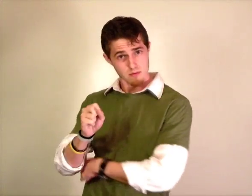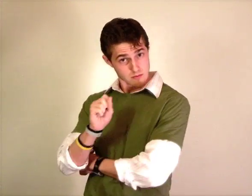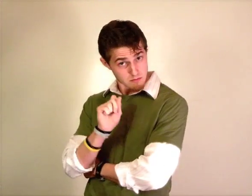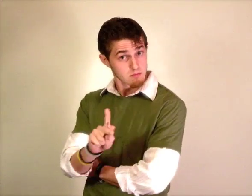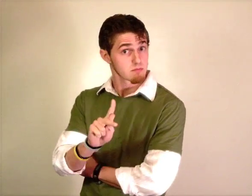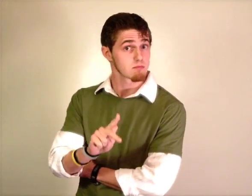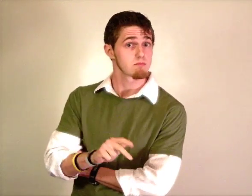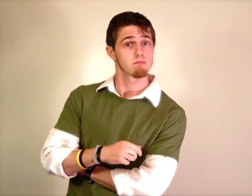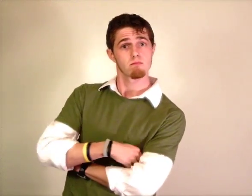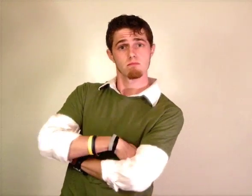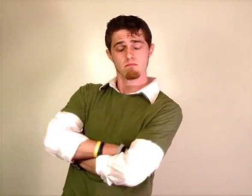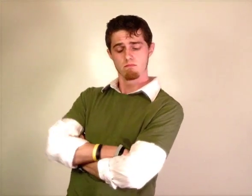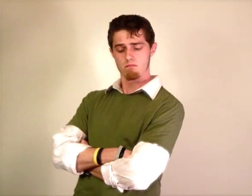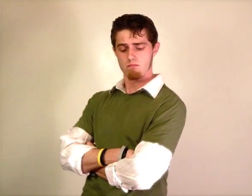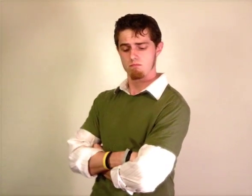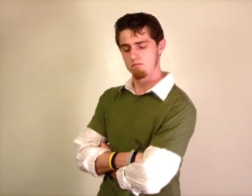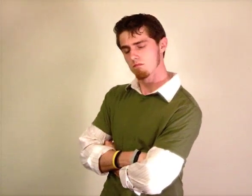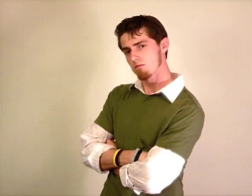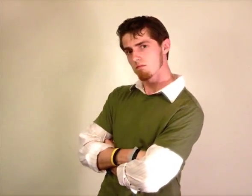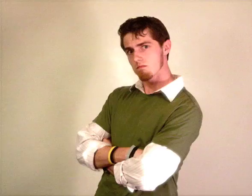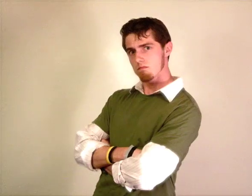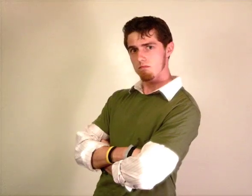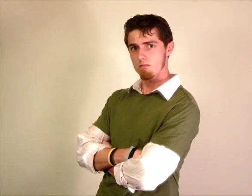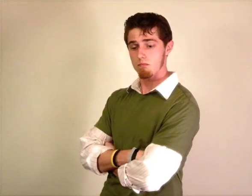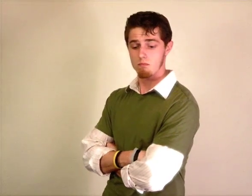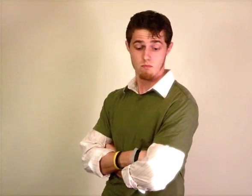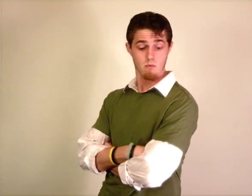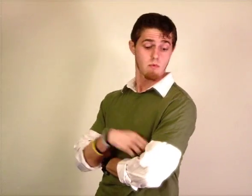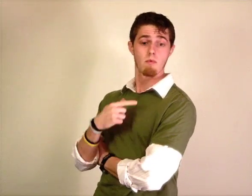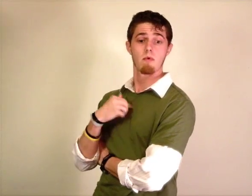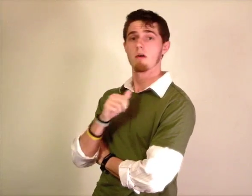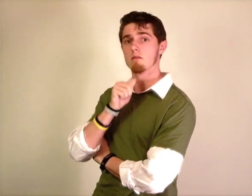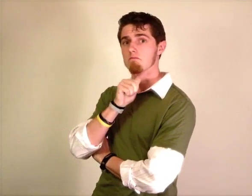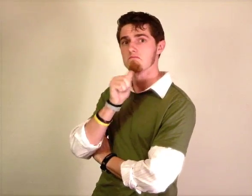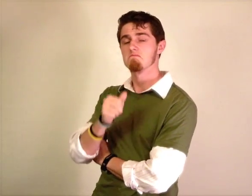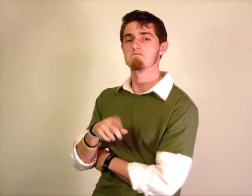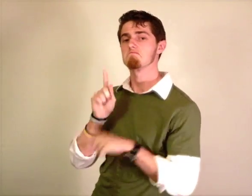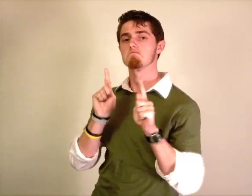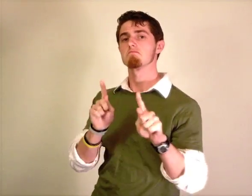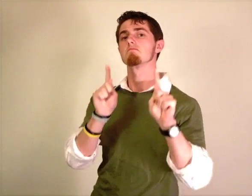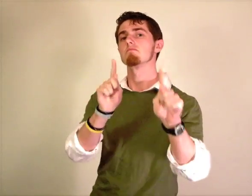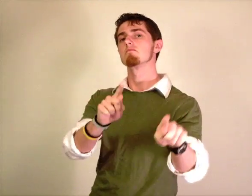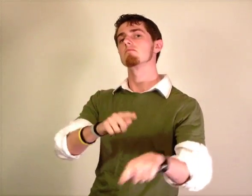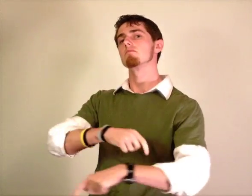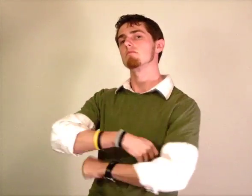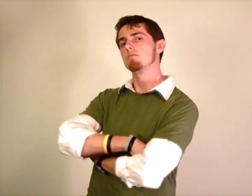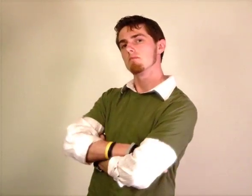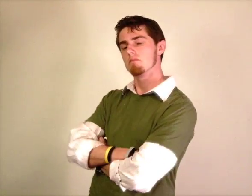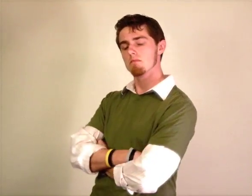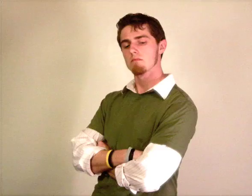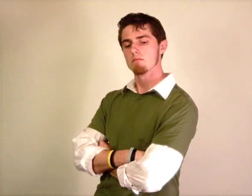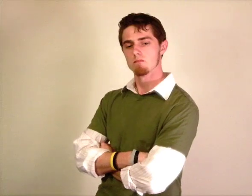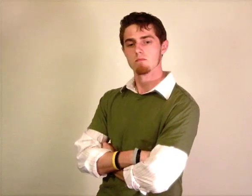Let's be clear OK? Oh, I'm not coming back I NOT GO-TO-YOU